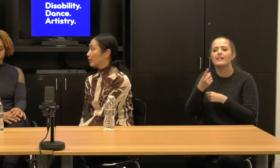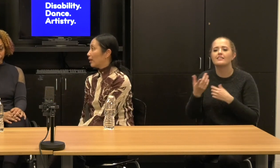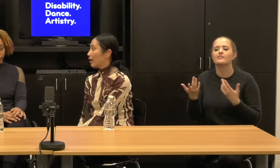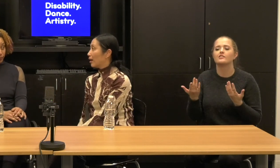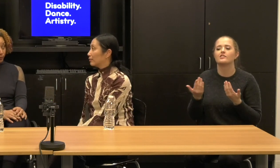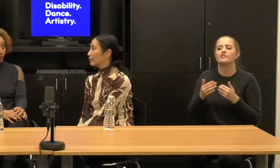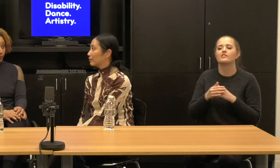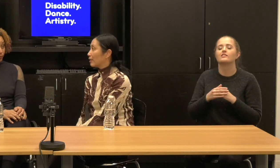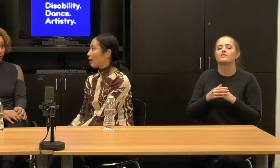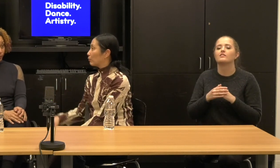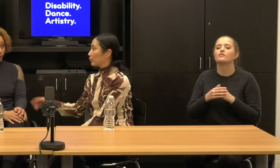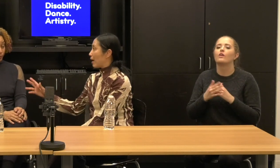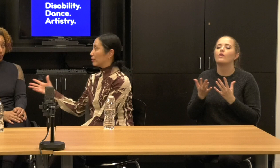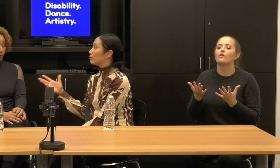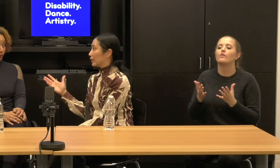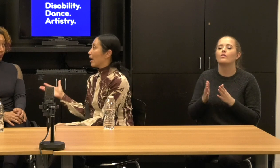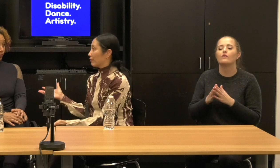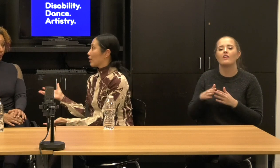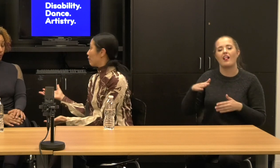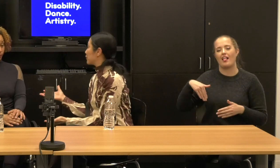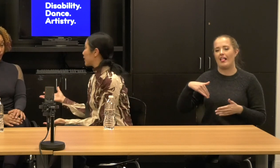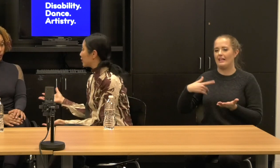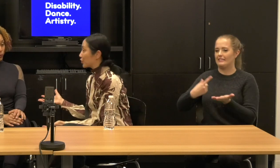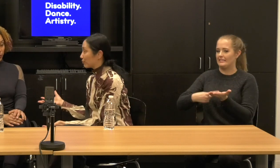So we haven't really had the conversation.